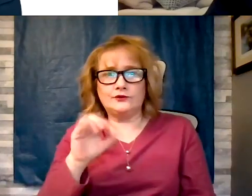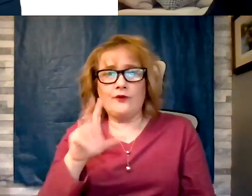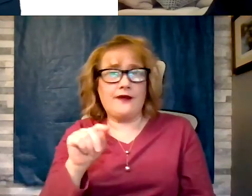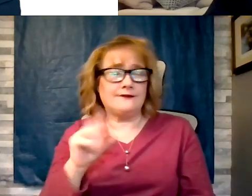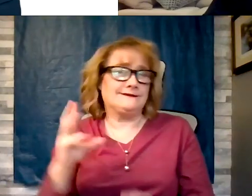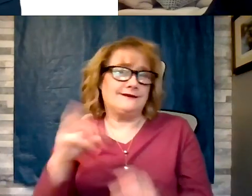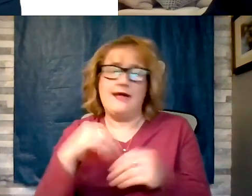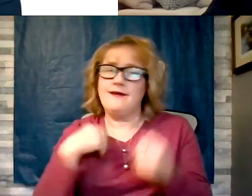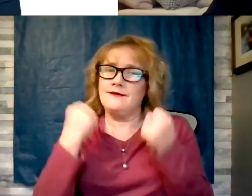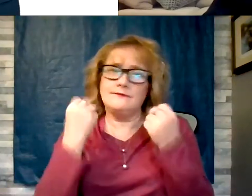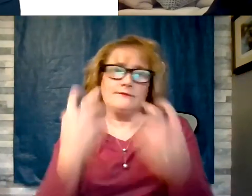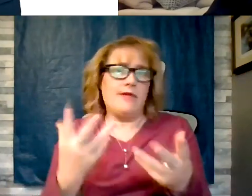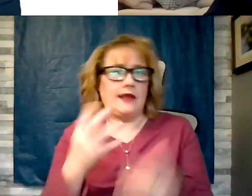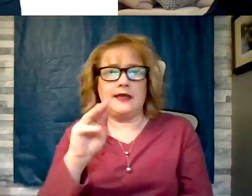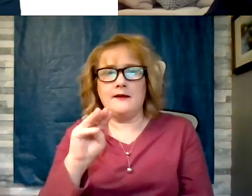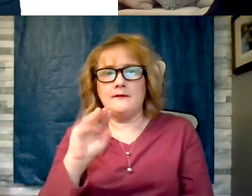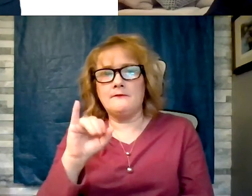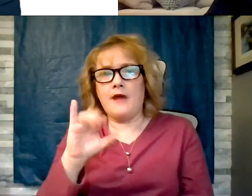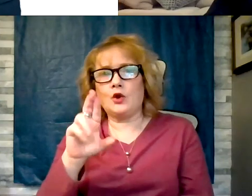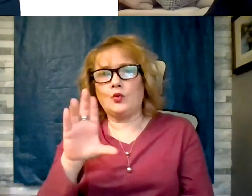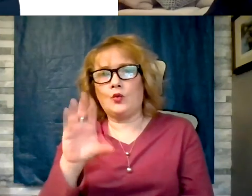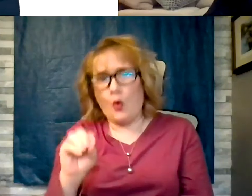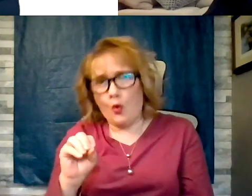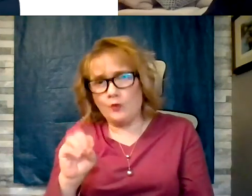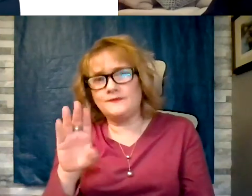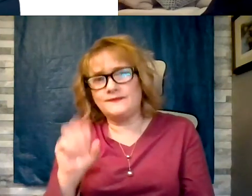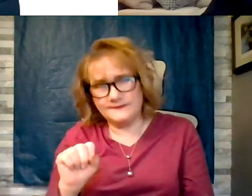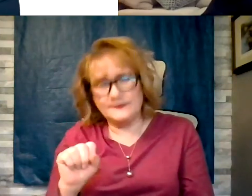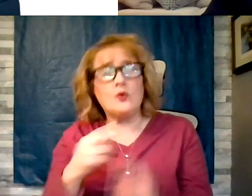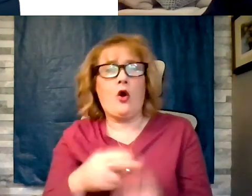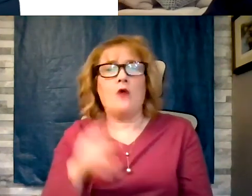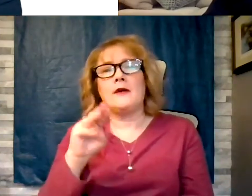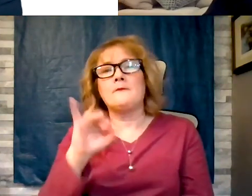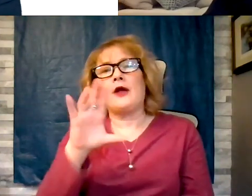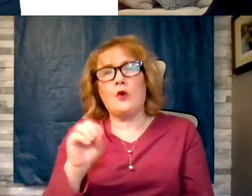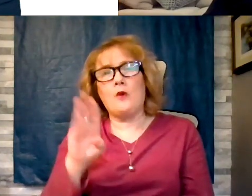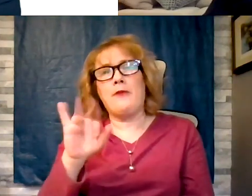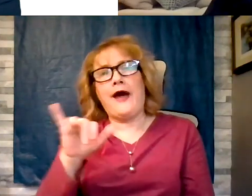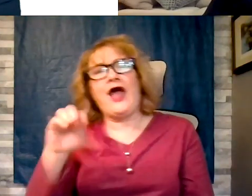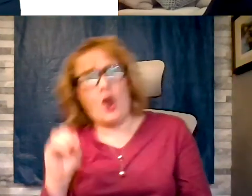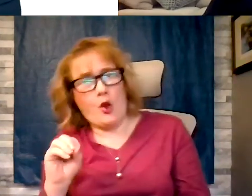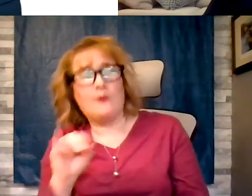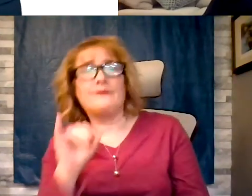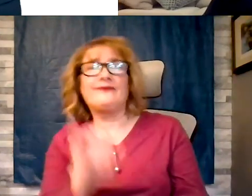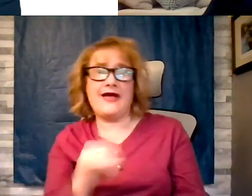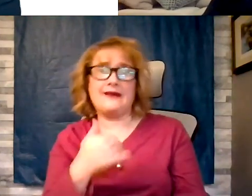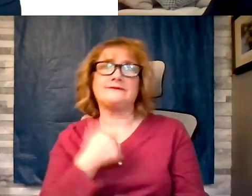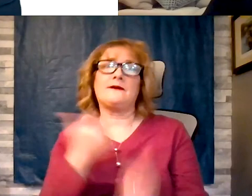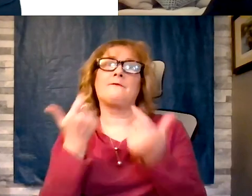call it the microbiome. This has a tremendous impact on developing diabetes but